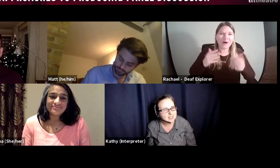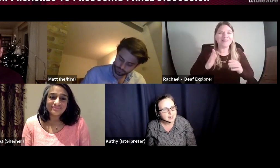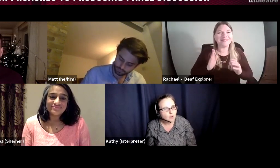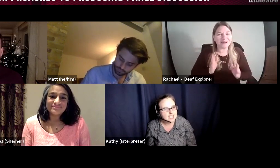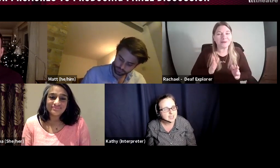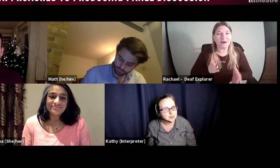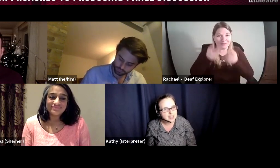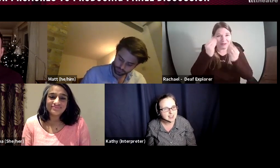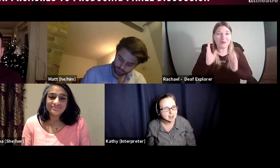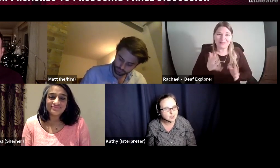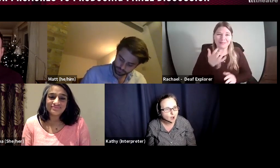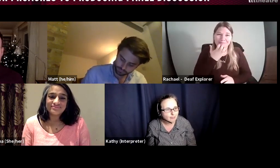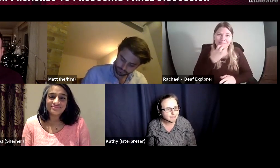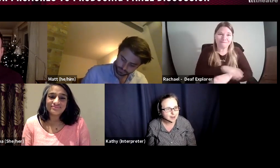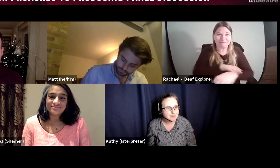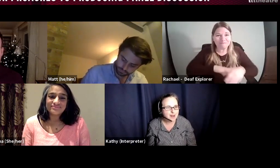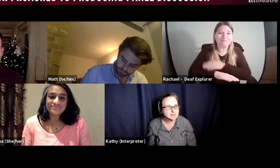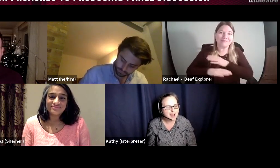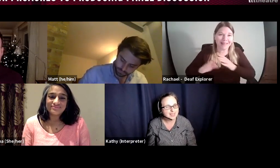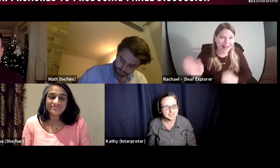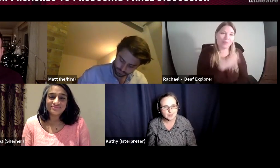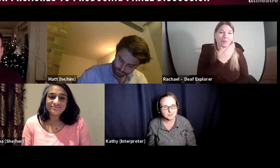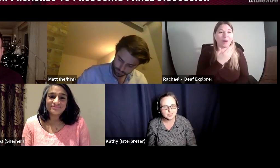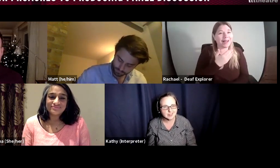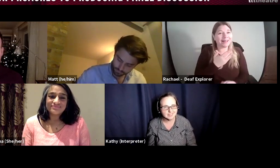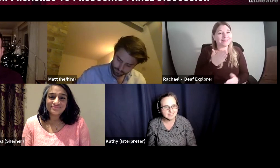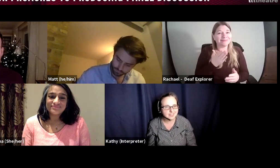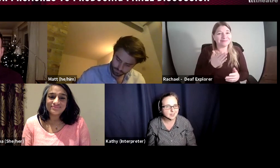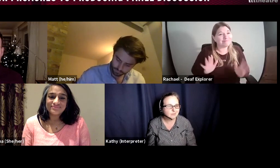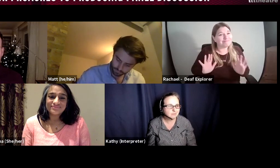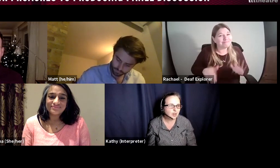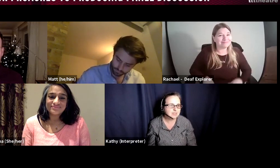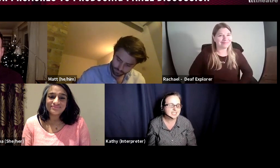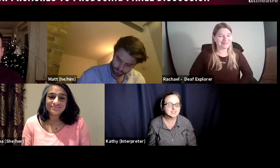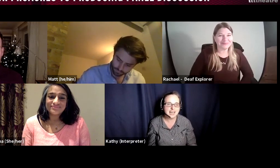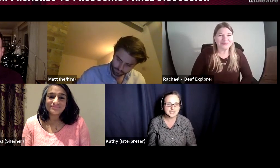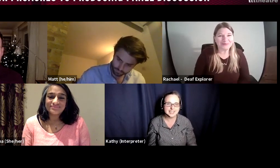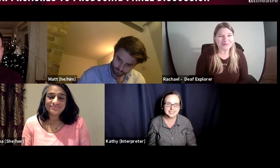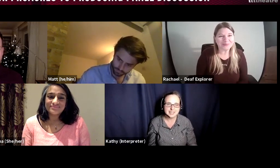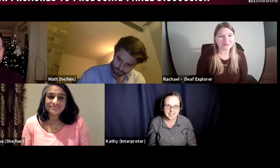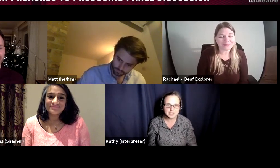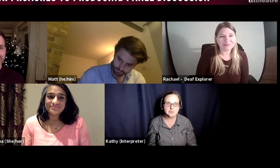why did I put that task off? But I think sometimes you have to roll up your sleeves and get on with